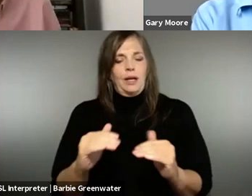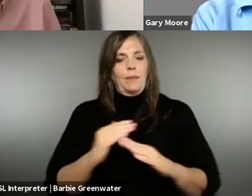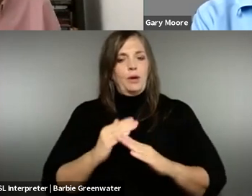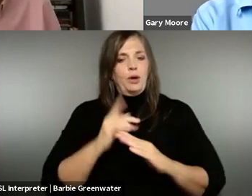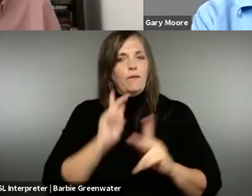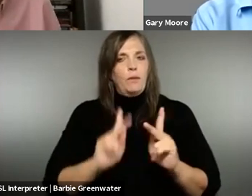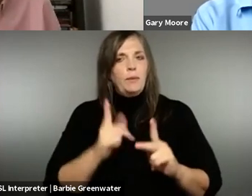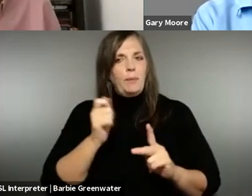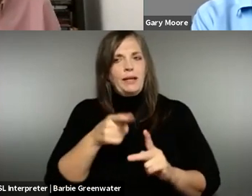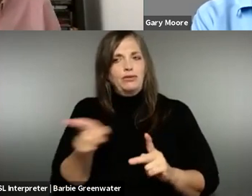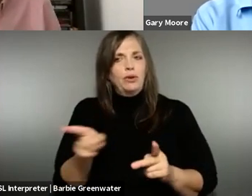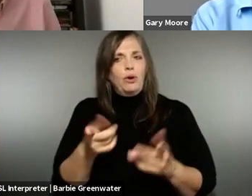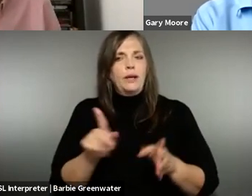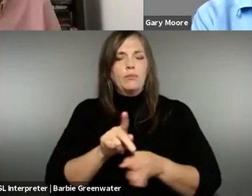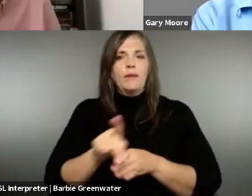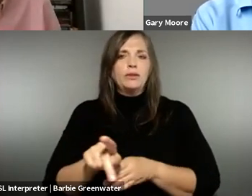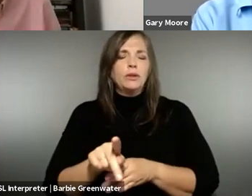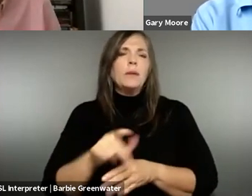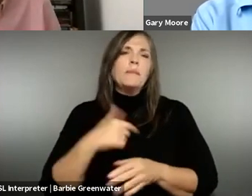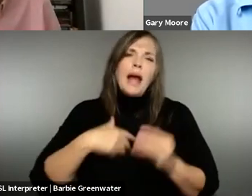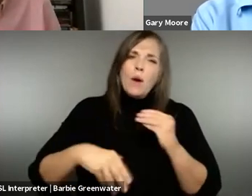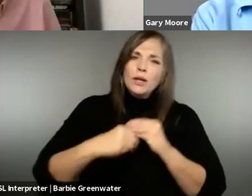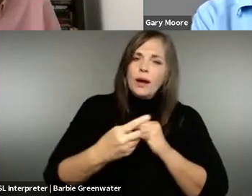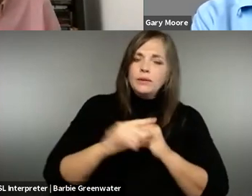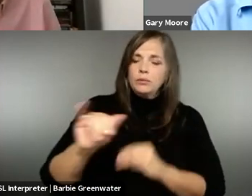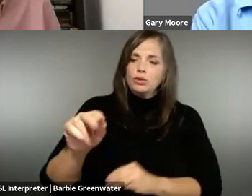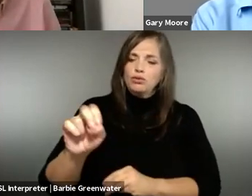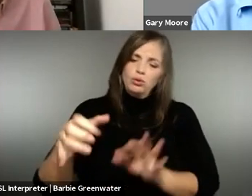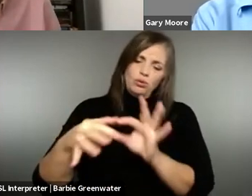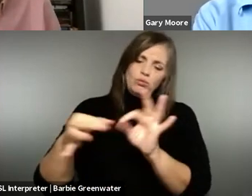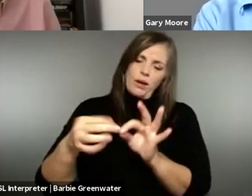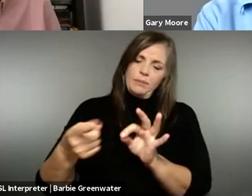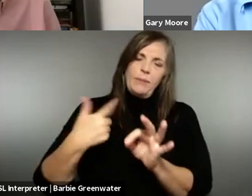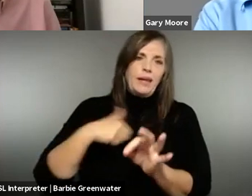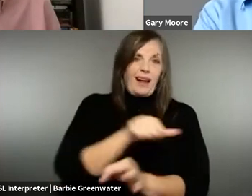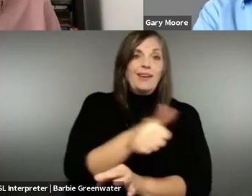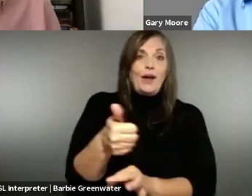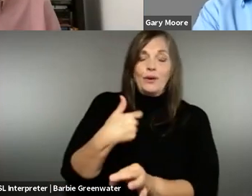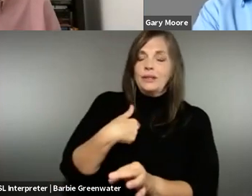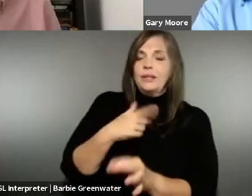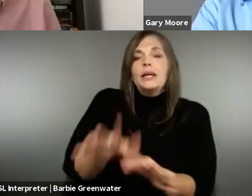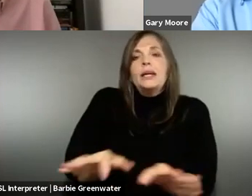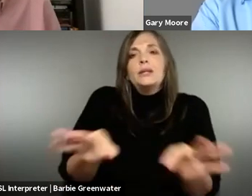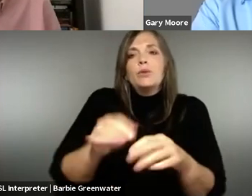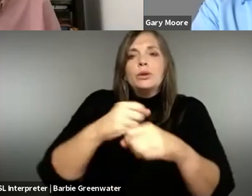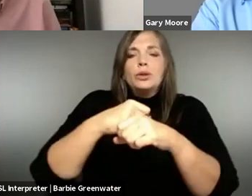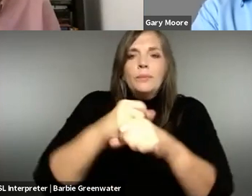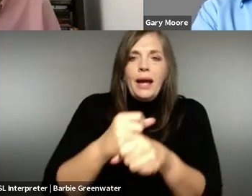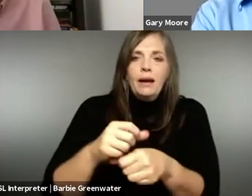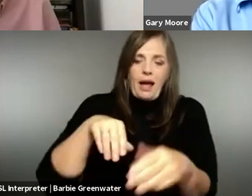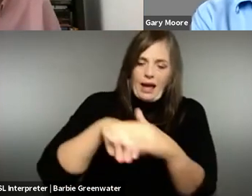people, especially if they are already professionals. I wanted to add something. I think what June brought and others is